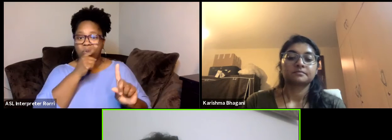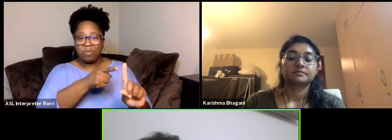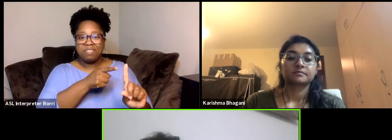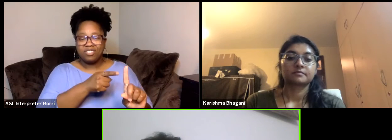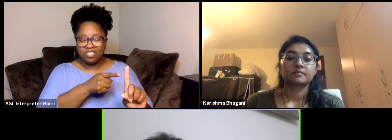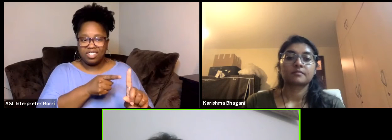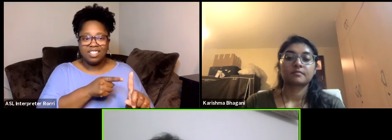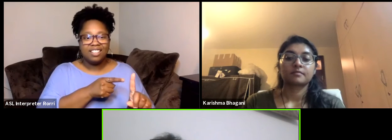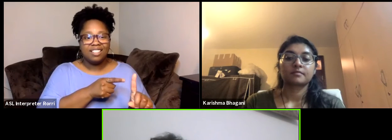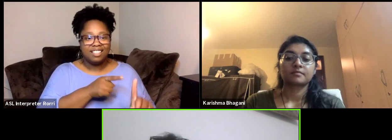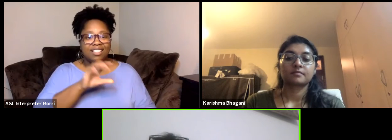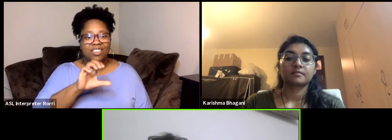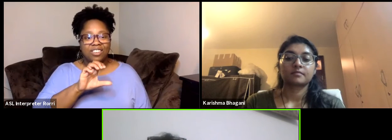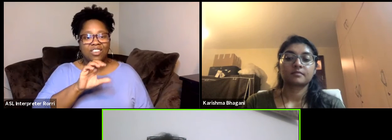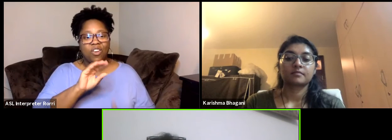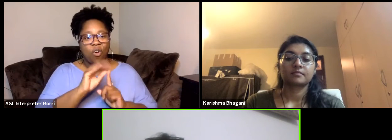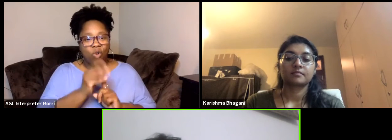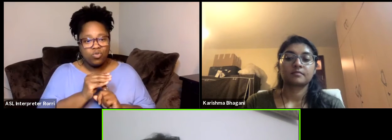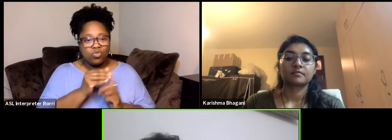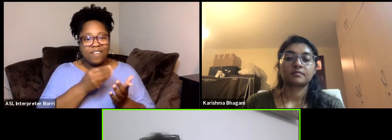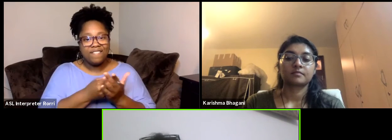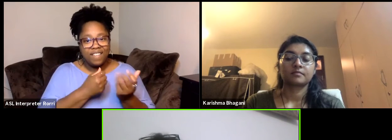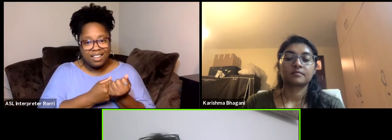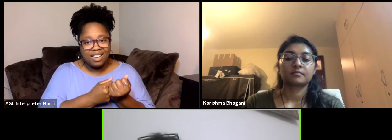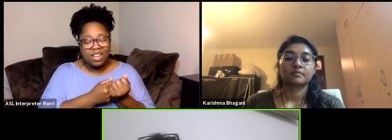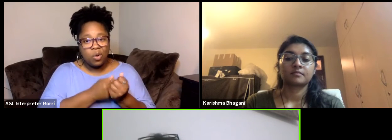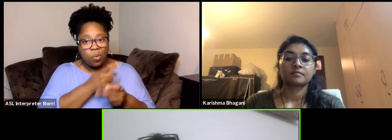is really to connect and facilitate access to the resources.